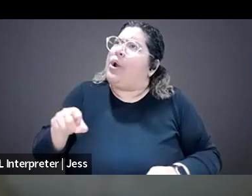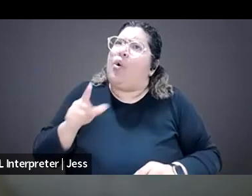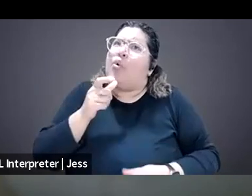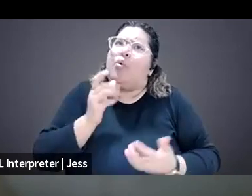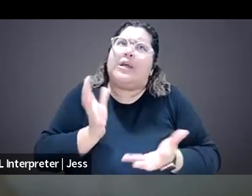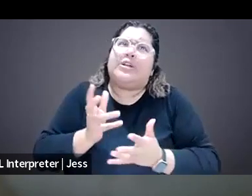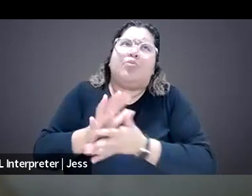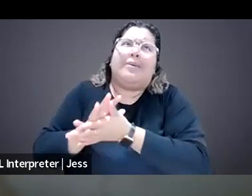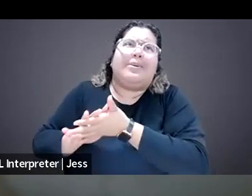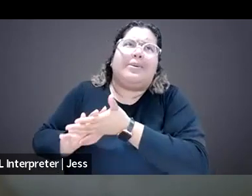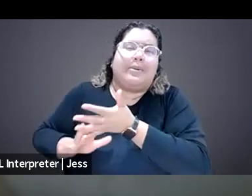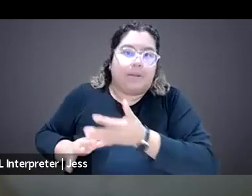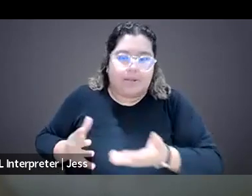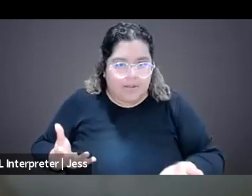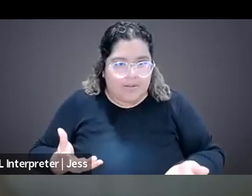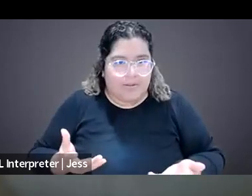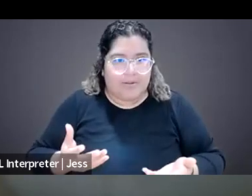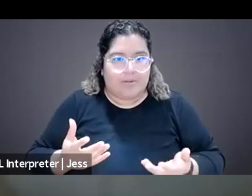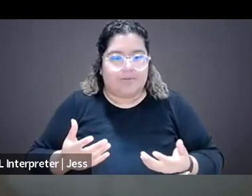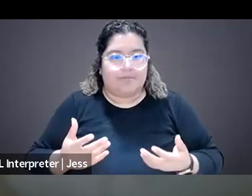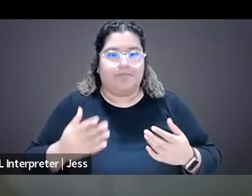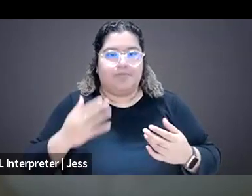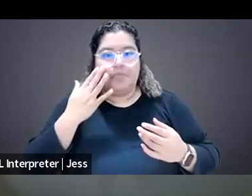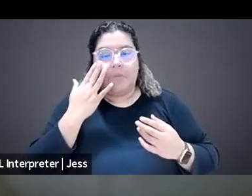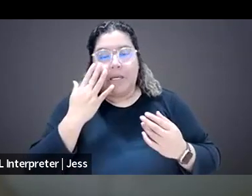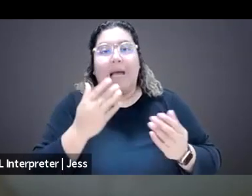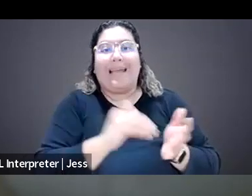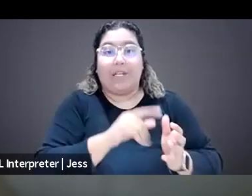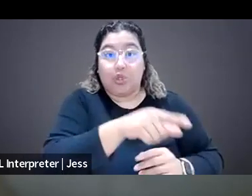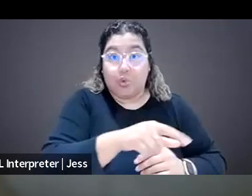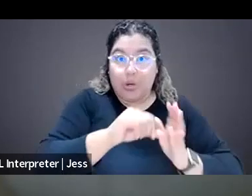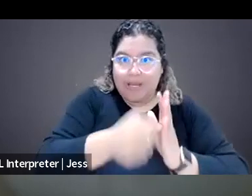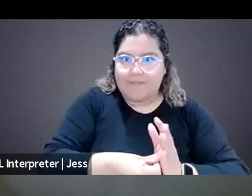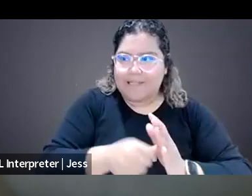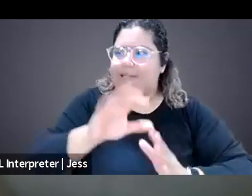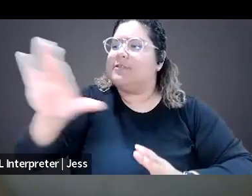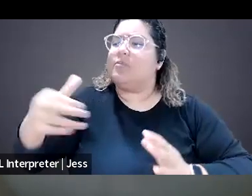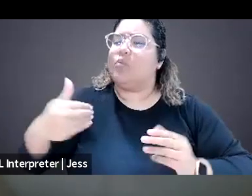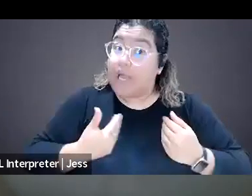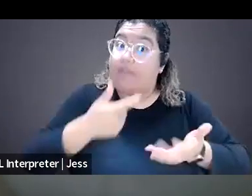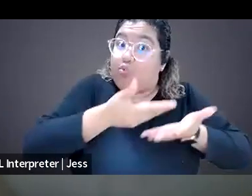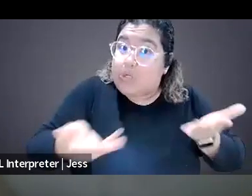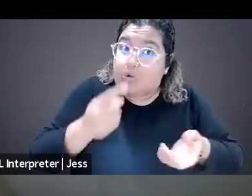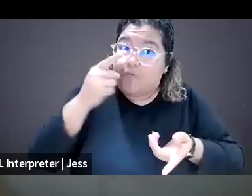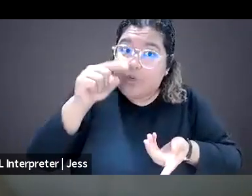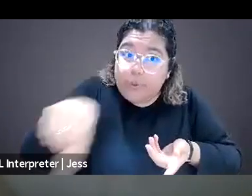So if this conversation is happening over and over and over again about what resources are available for you from your newsroom,